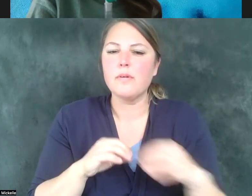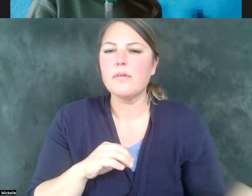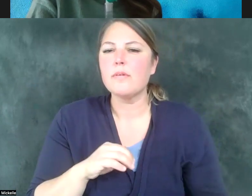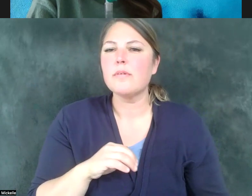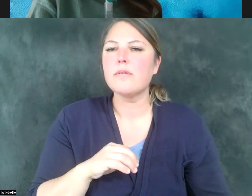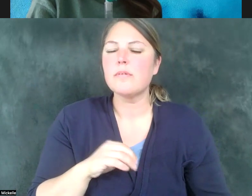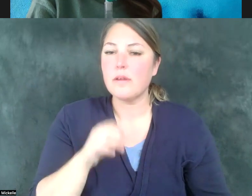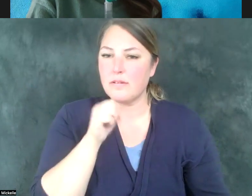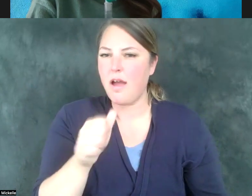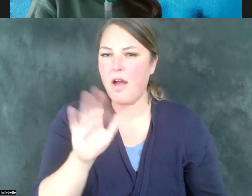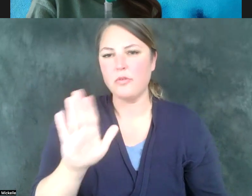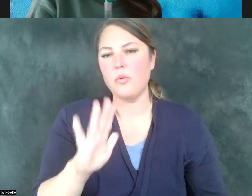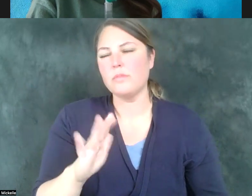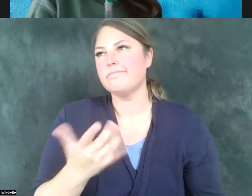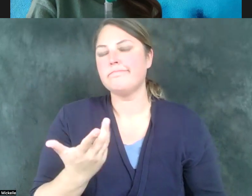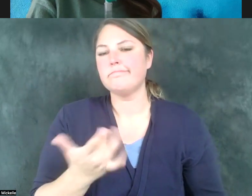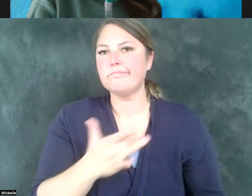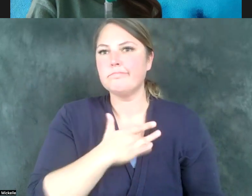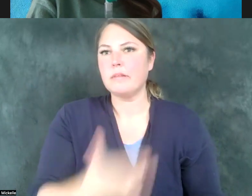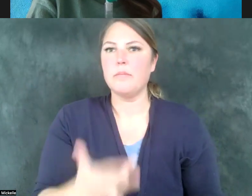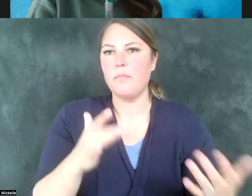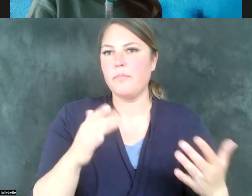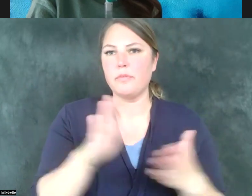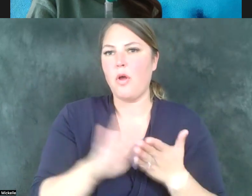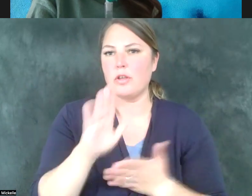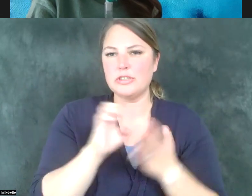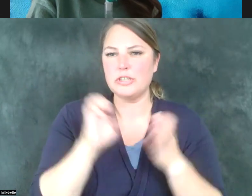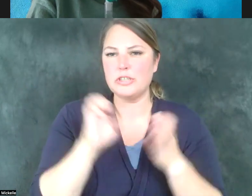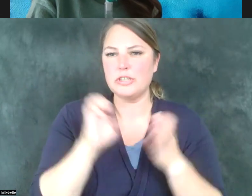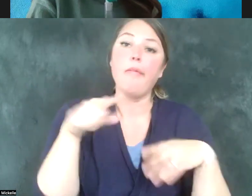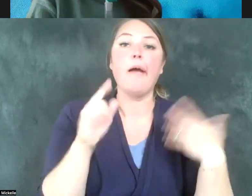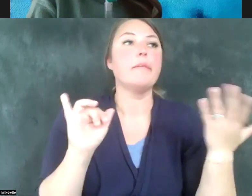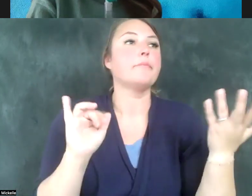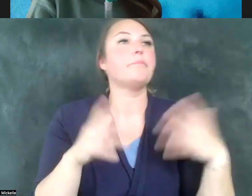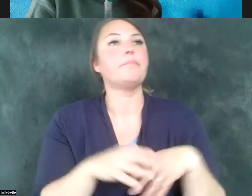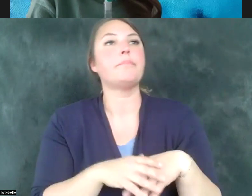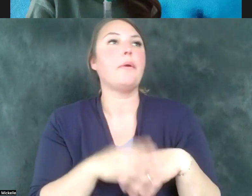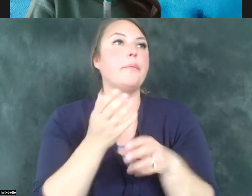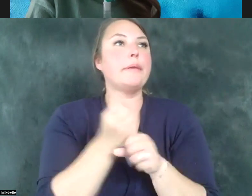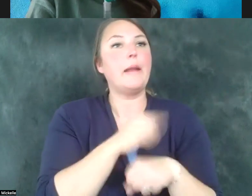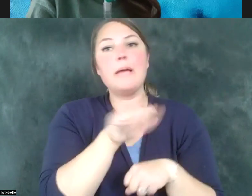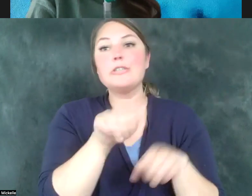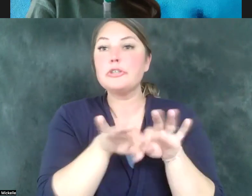education where you just get a bachelor's degree in english or history or poly sci or something like that. And that's a